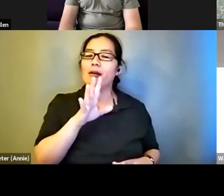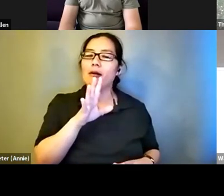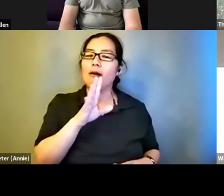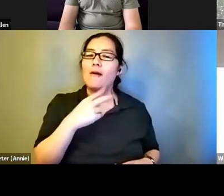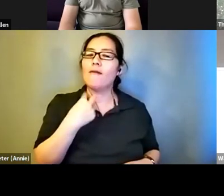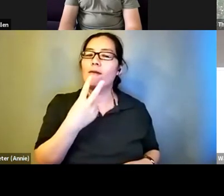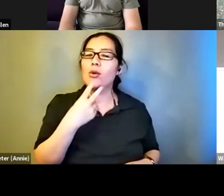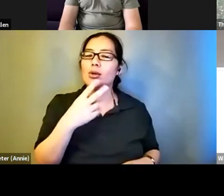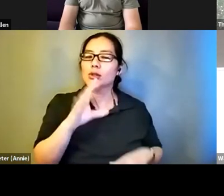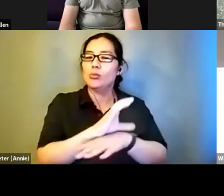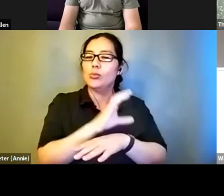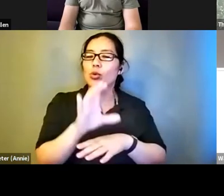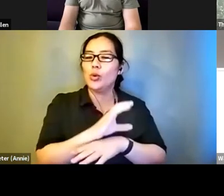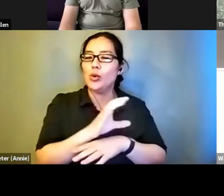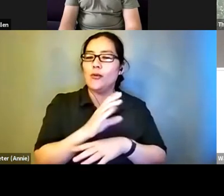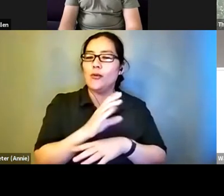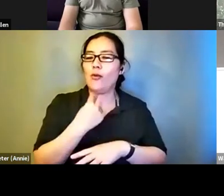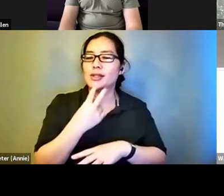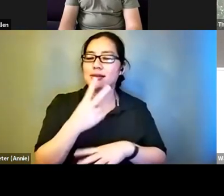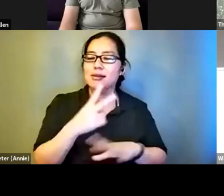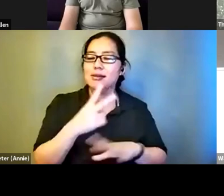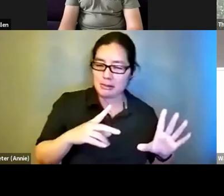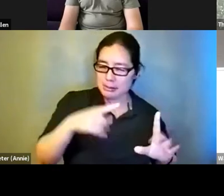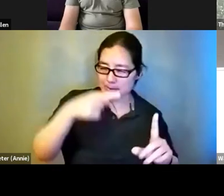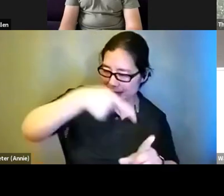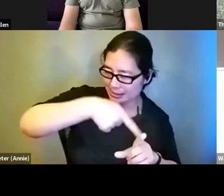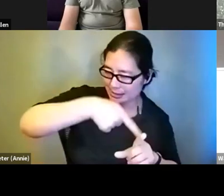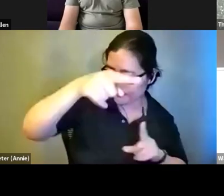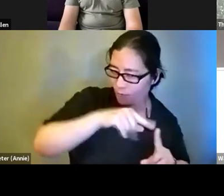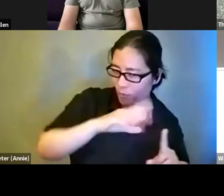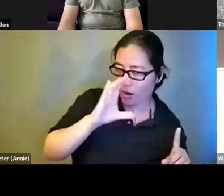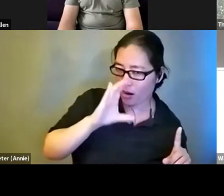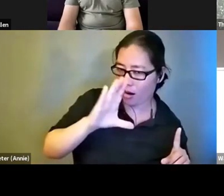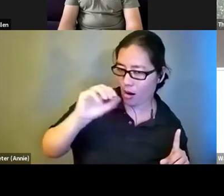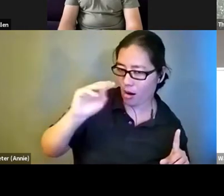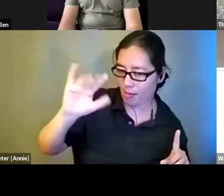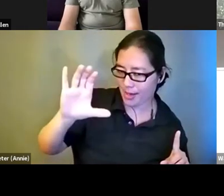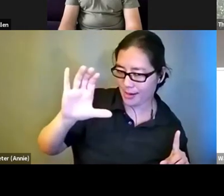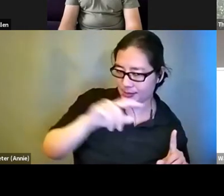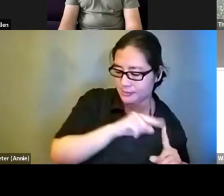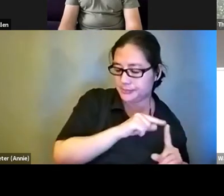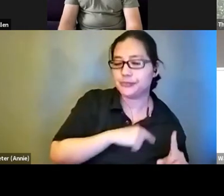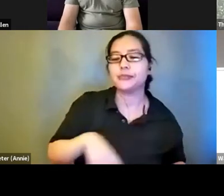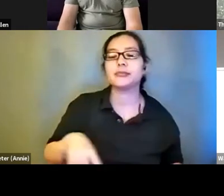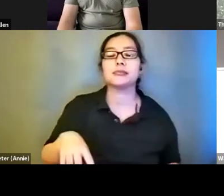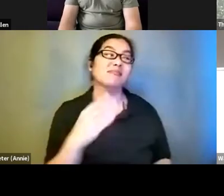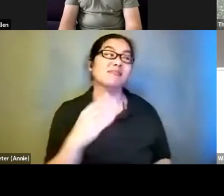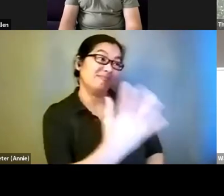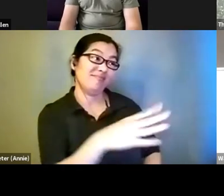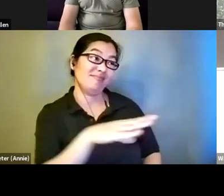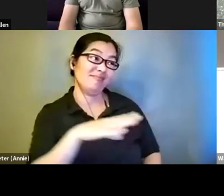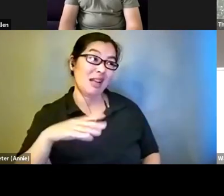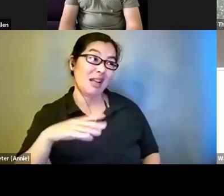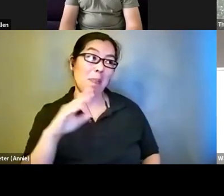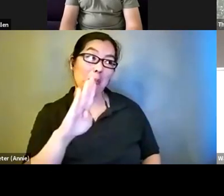Ilan Nanouach: For comic books. Okay. I'm going to put it out there I have a bias. I am not a fan of TTS for